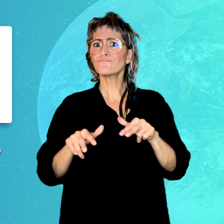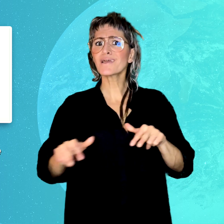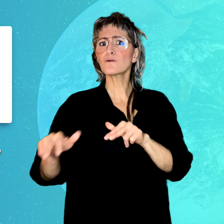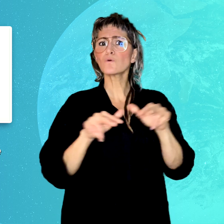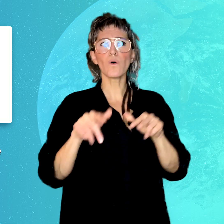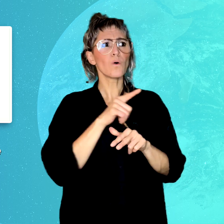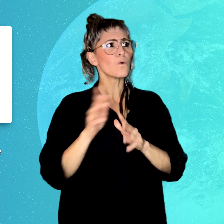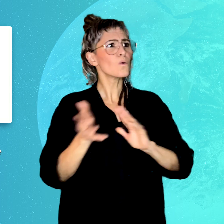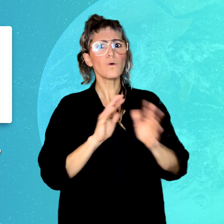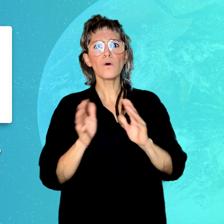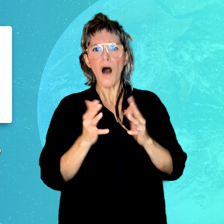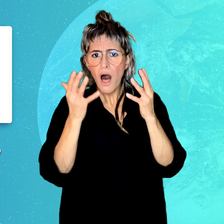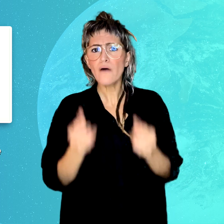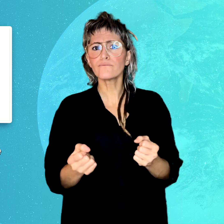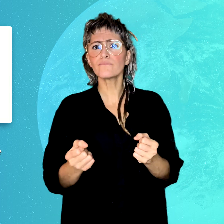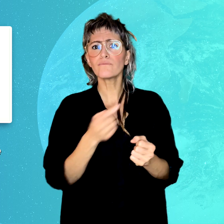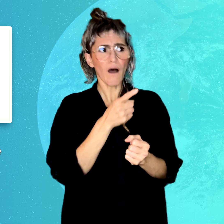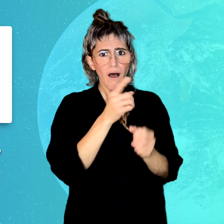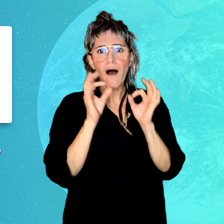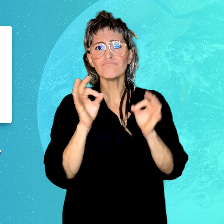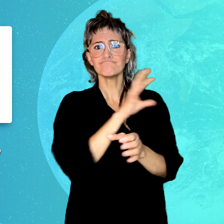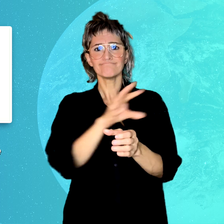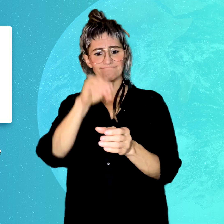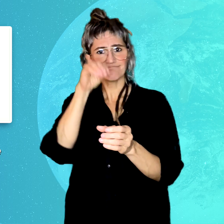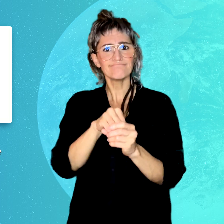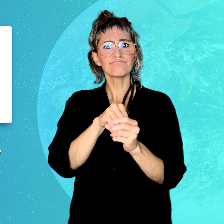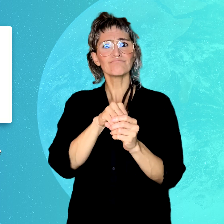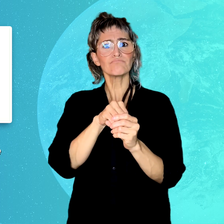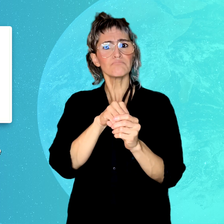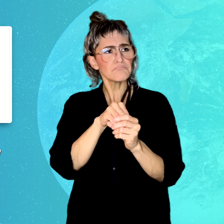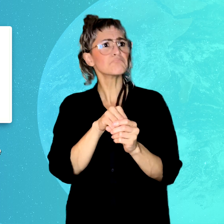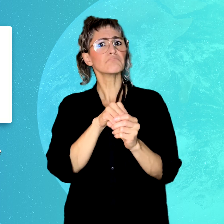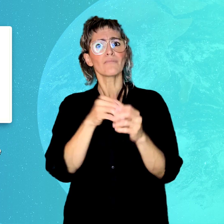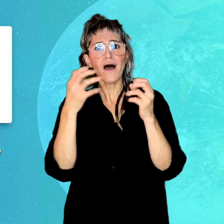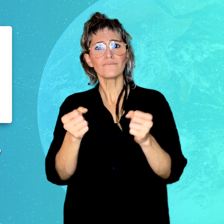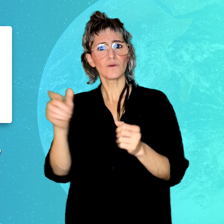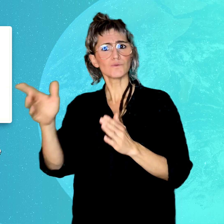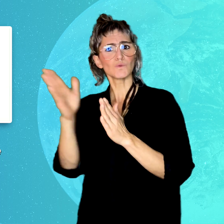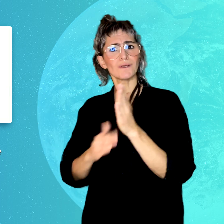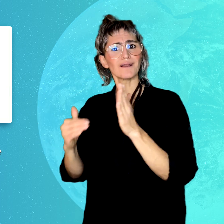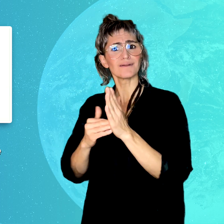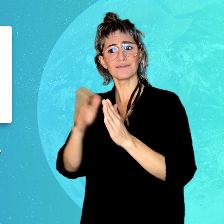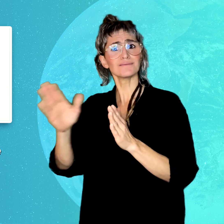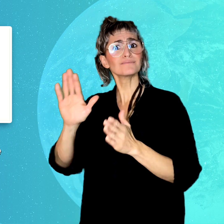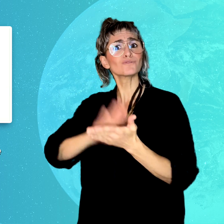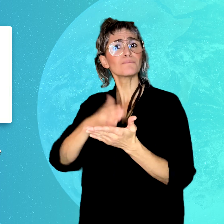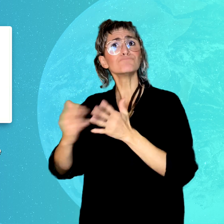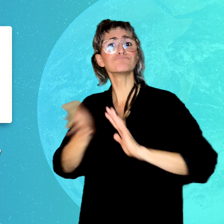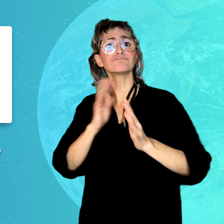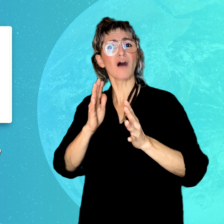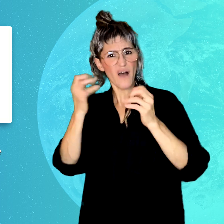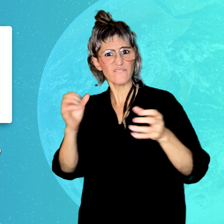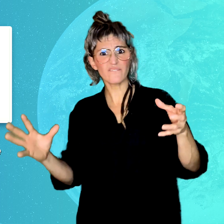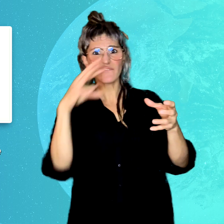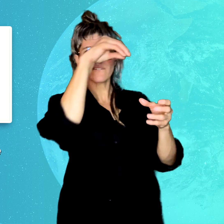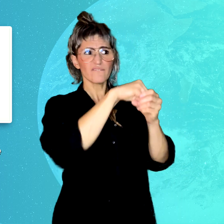Thai Airways, have successfully included NZSL interpreters